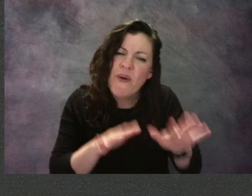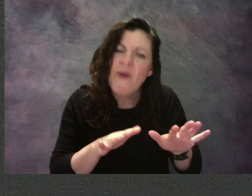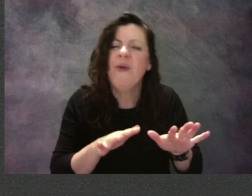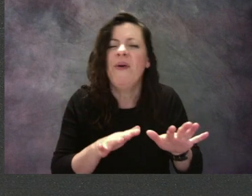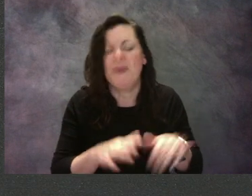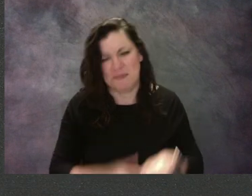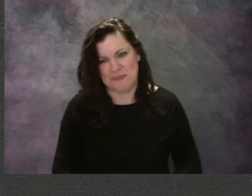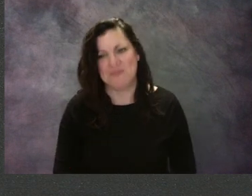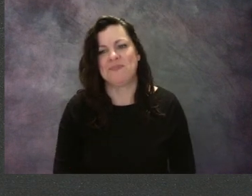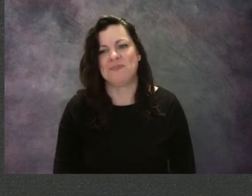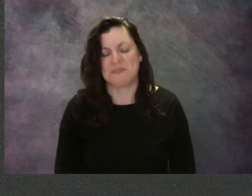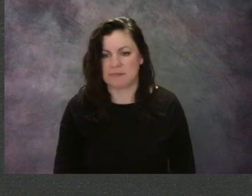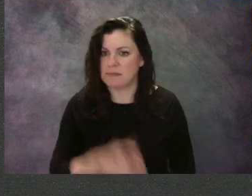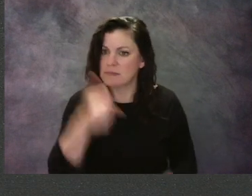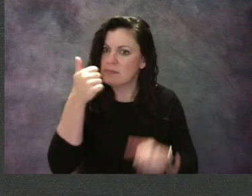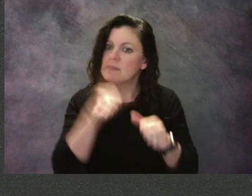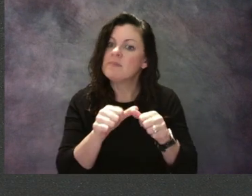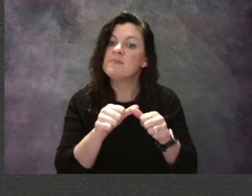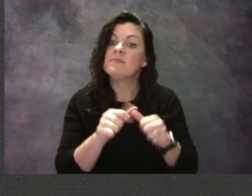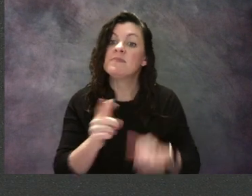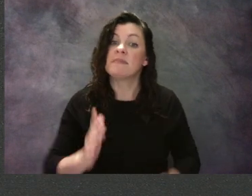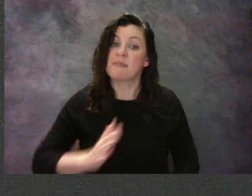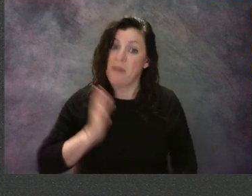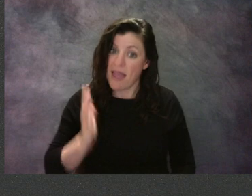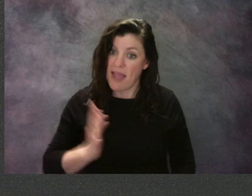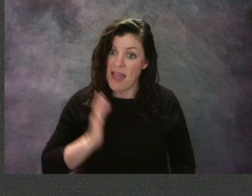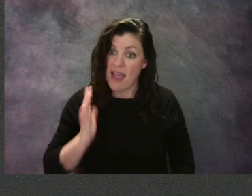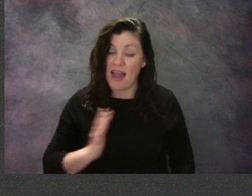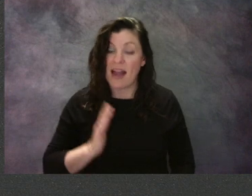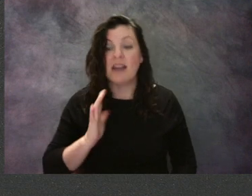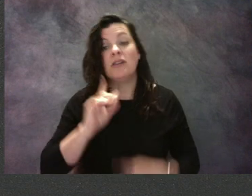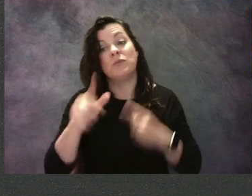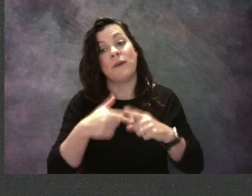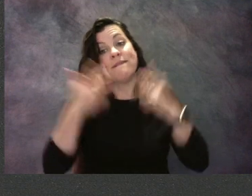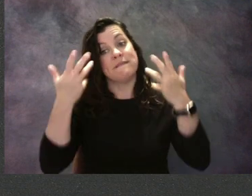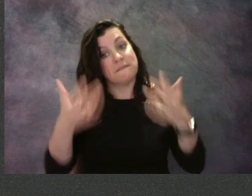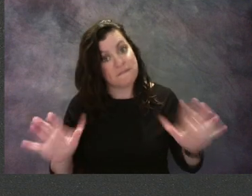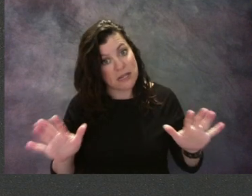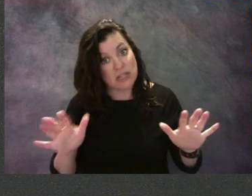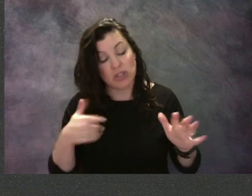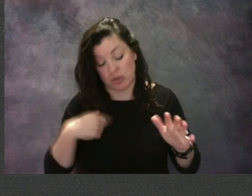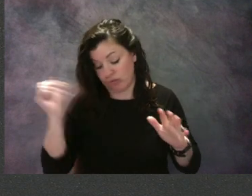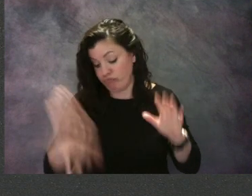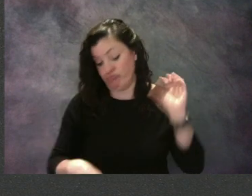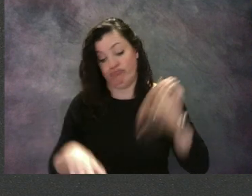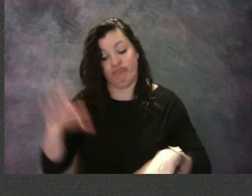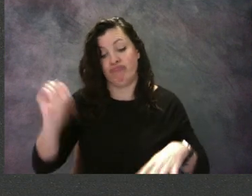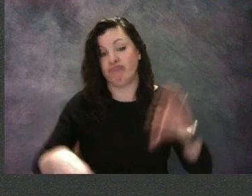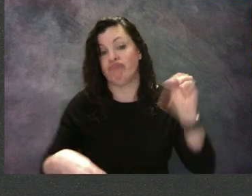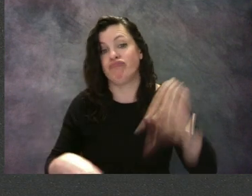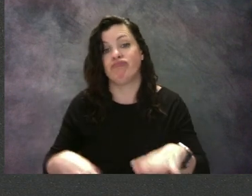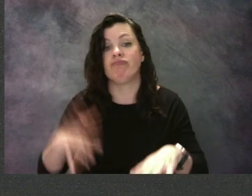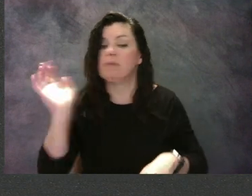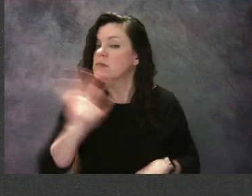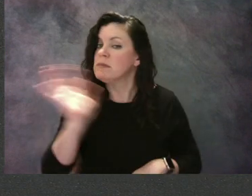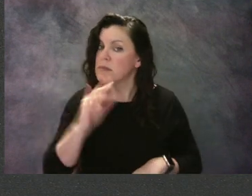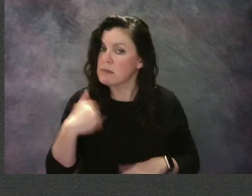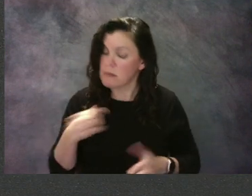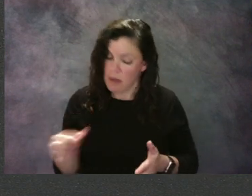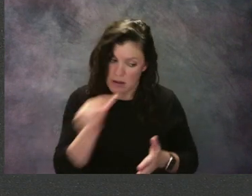That means you're gonna be putting your art supplies away when you're done using them and you're gonna clean up all your area